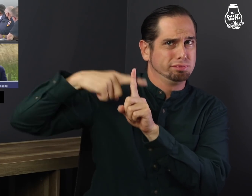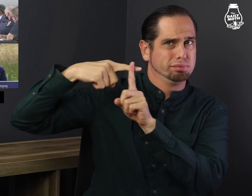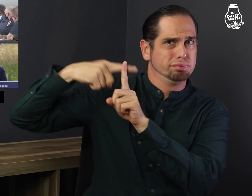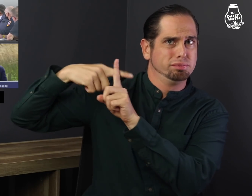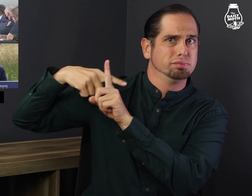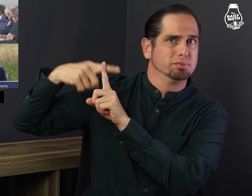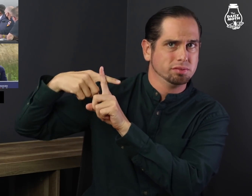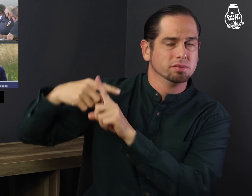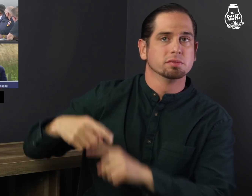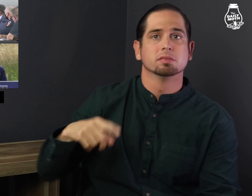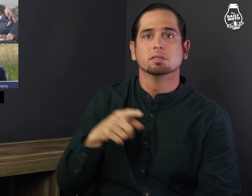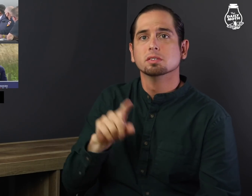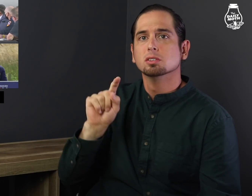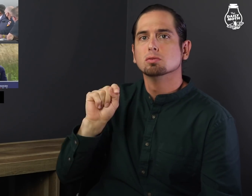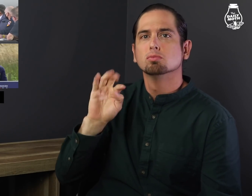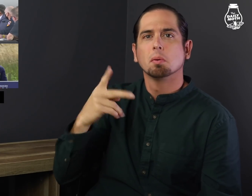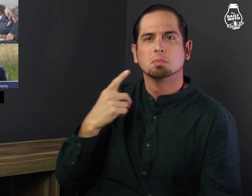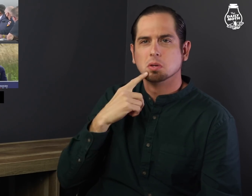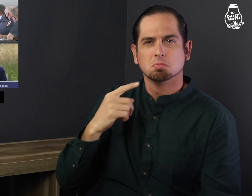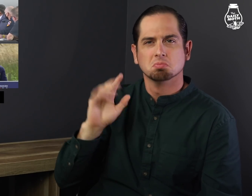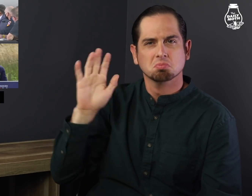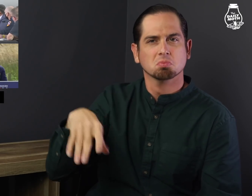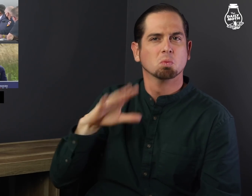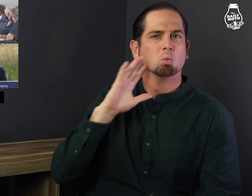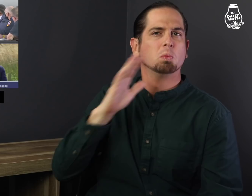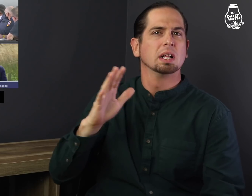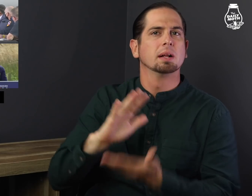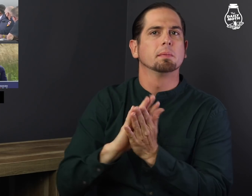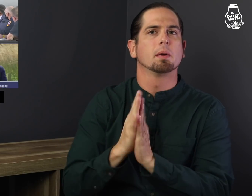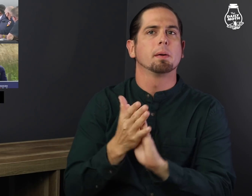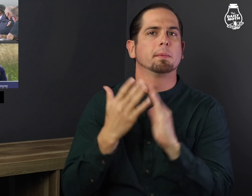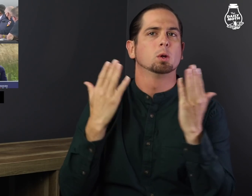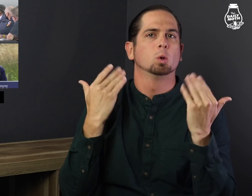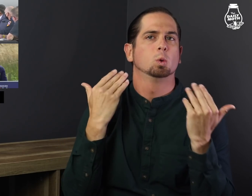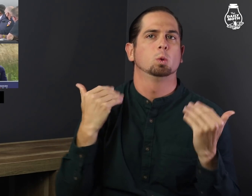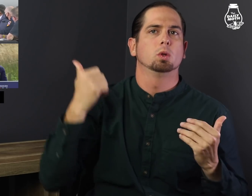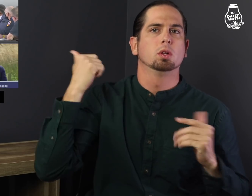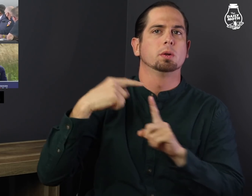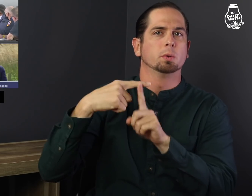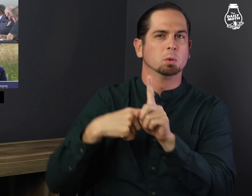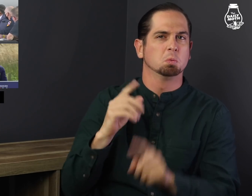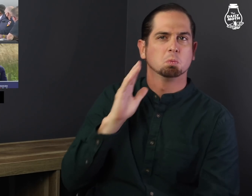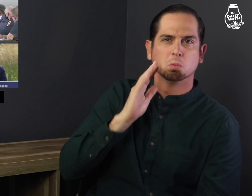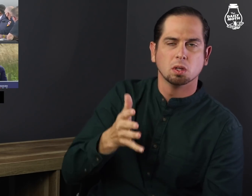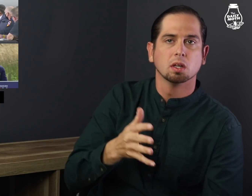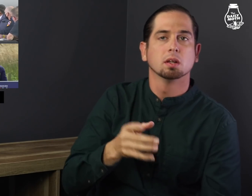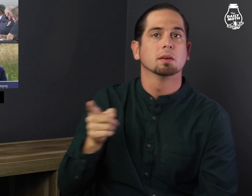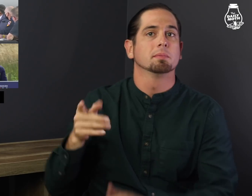temperatures this summer. Trump said it would be cooler.